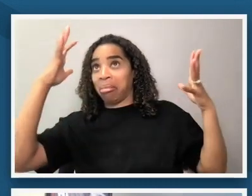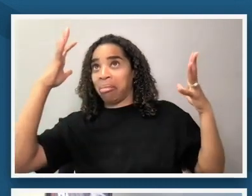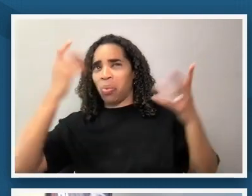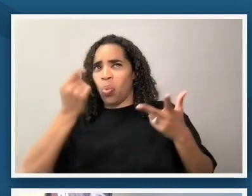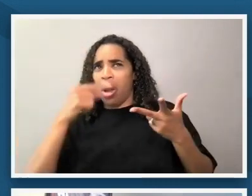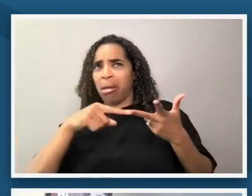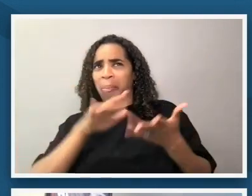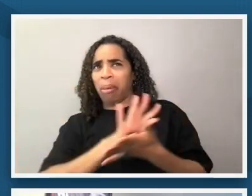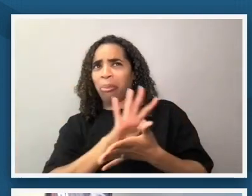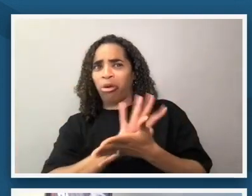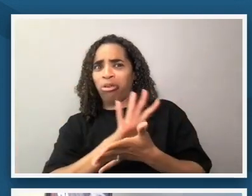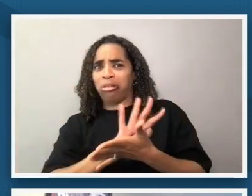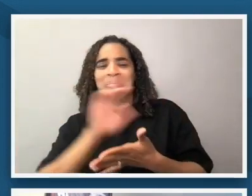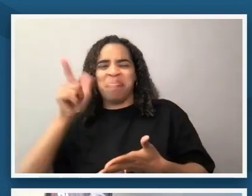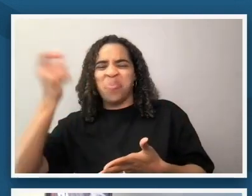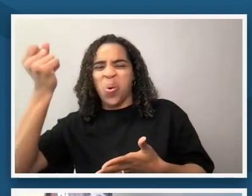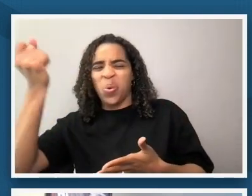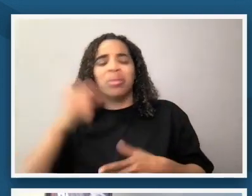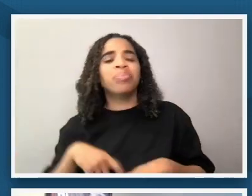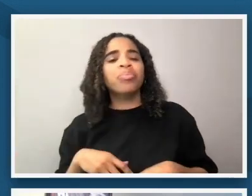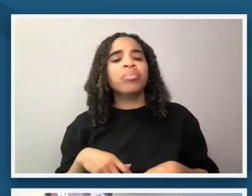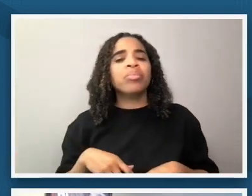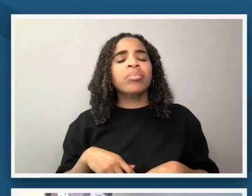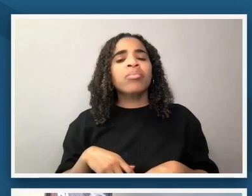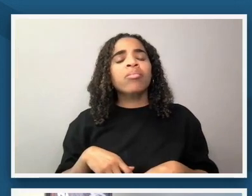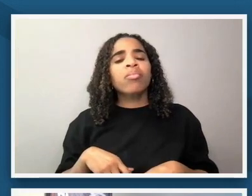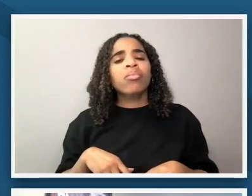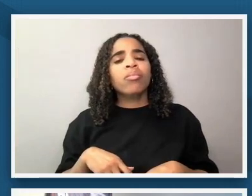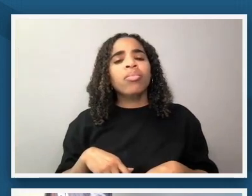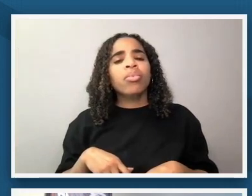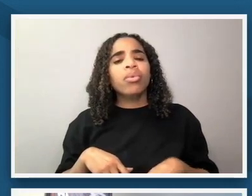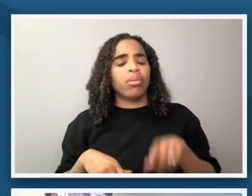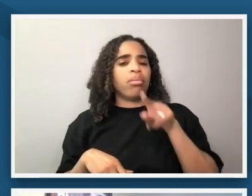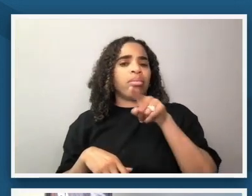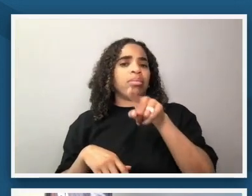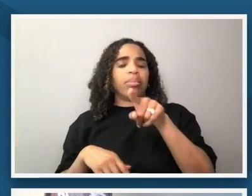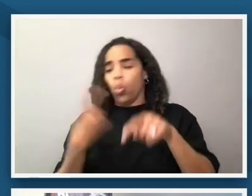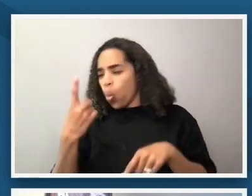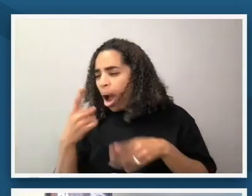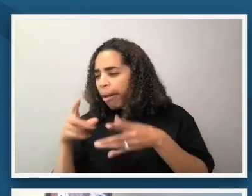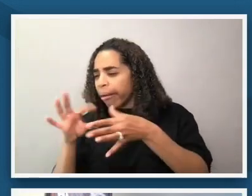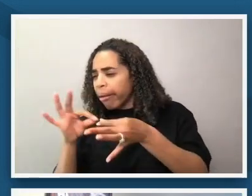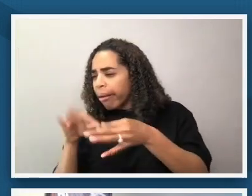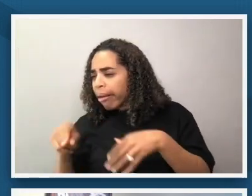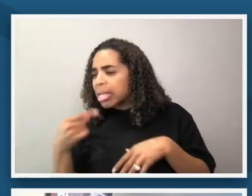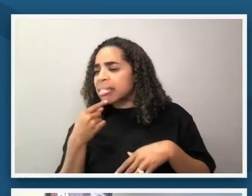um oh this is this is a really um this is a really important comment that this